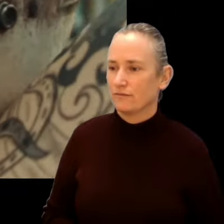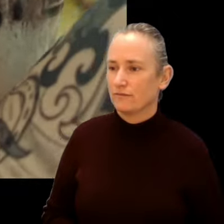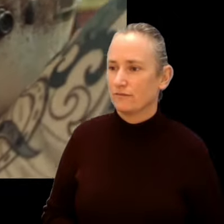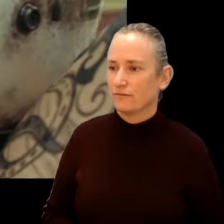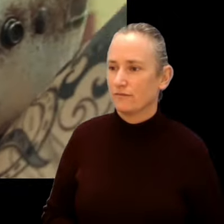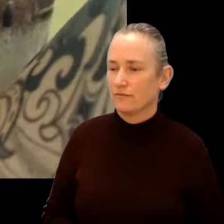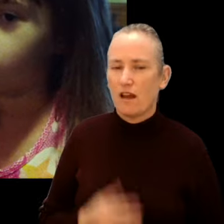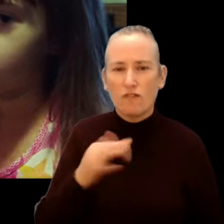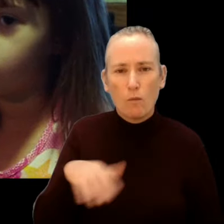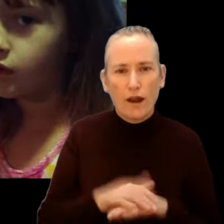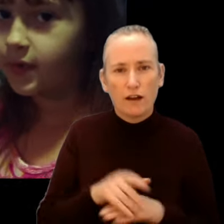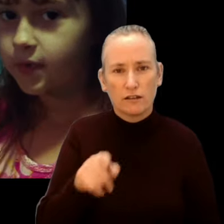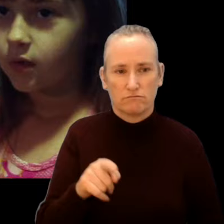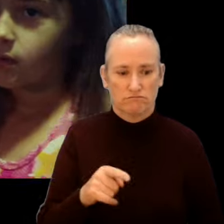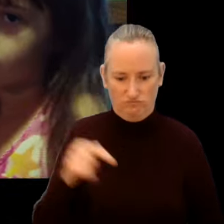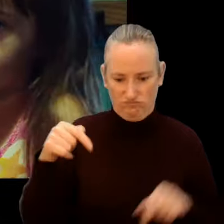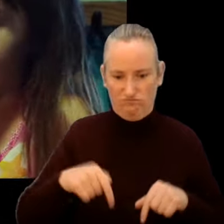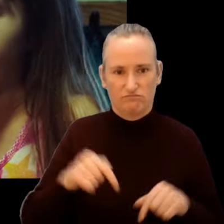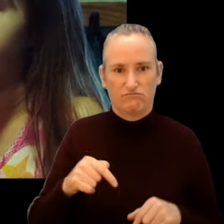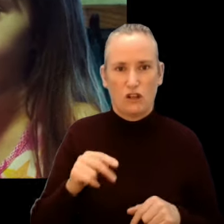Where you from? I'm from about an hour north of Baton Rouge